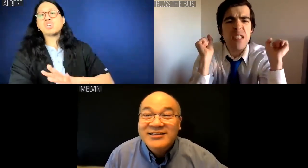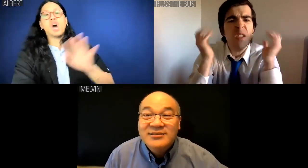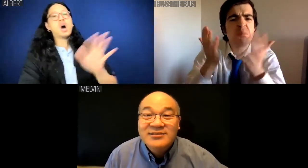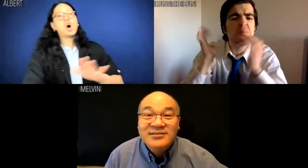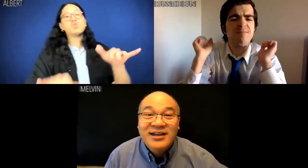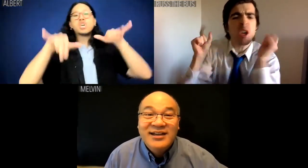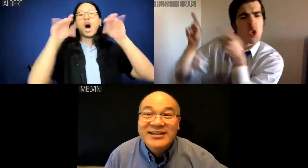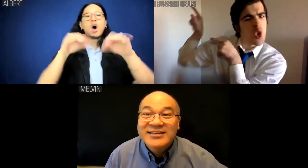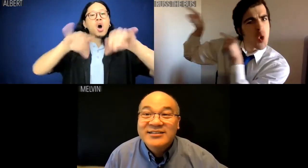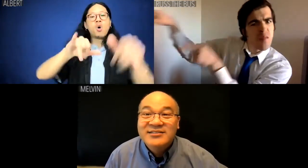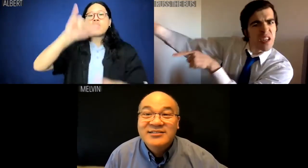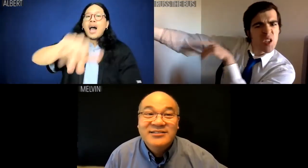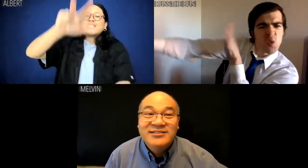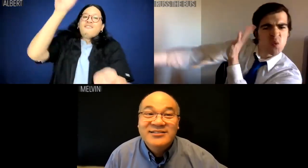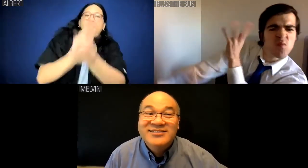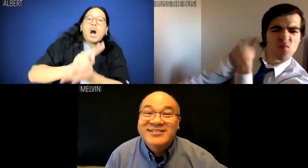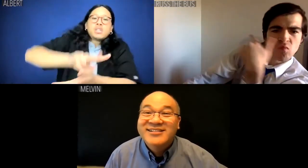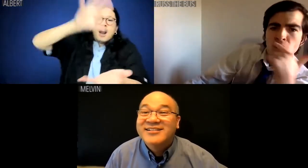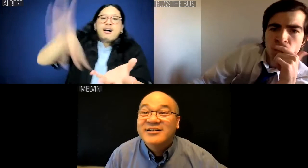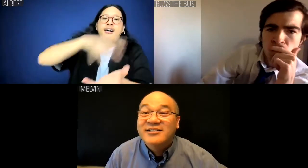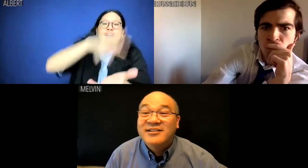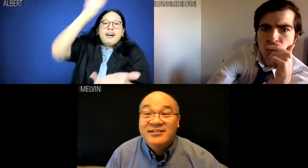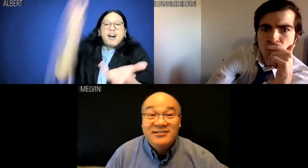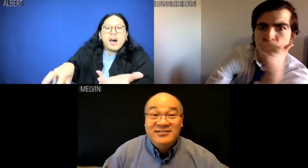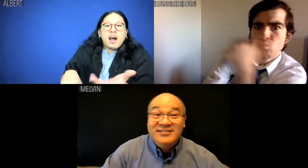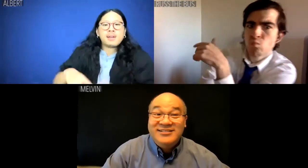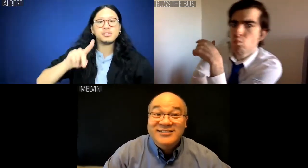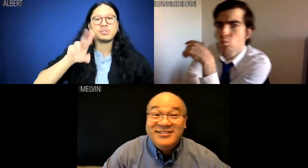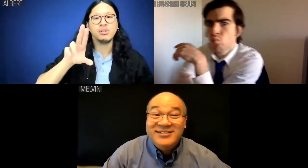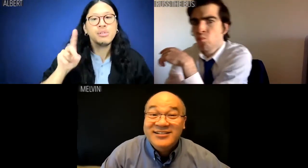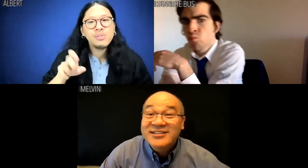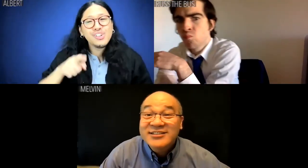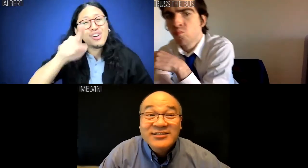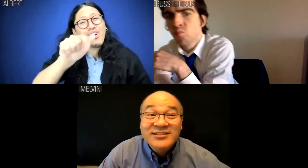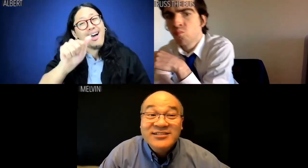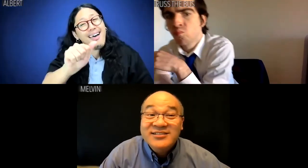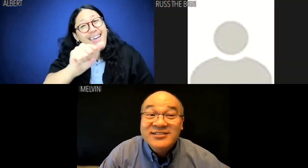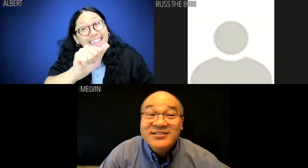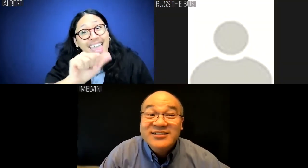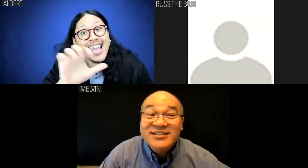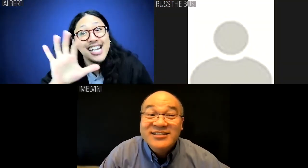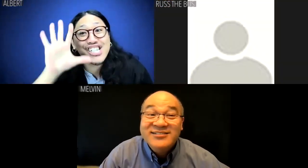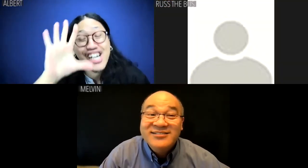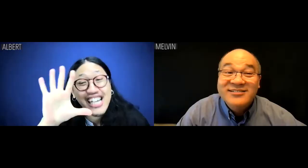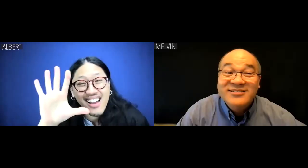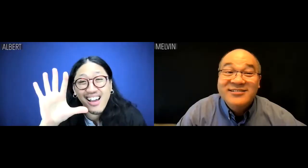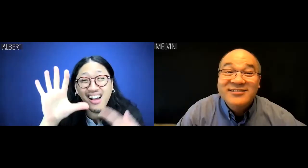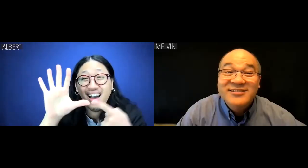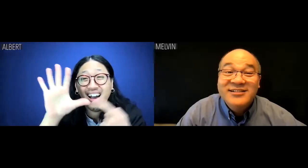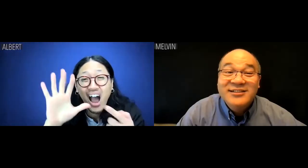Albert: Yo, yo, that's so fucked up. Dude, you're Asian.